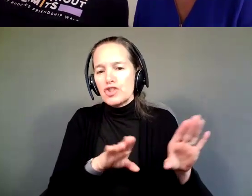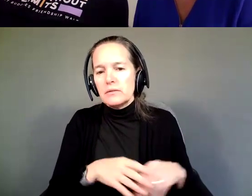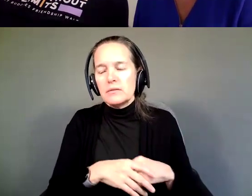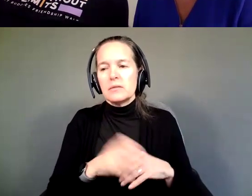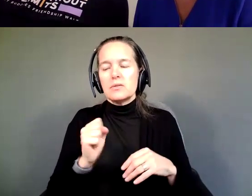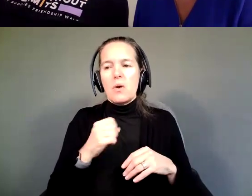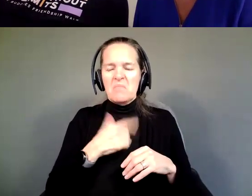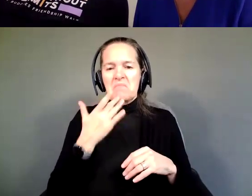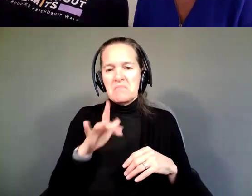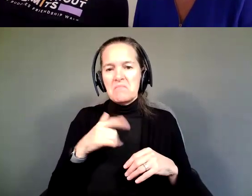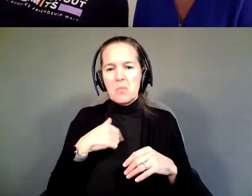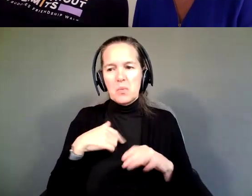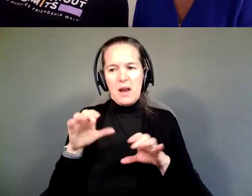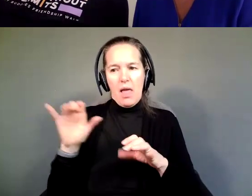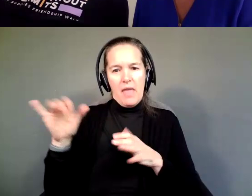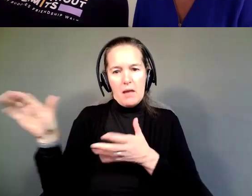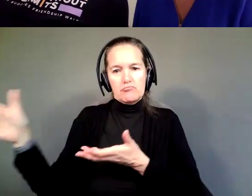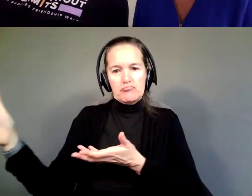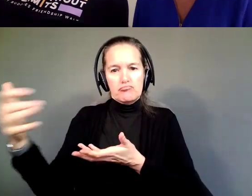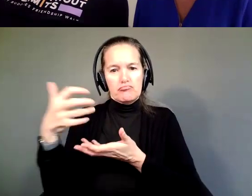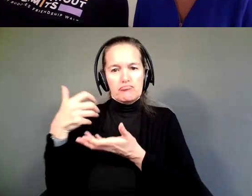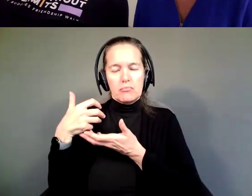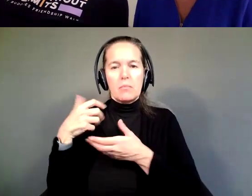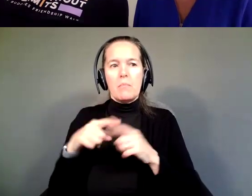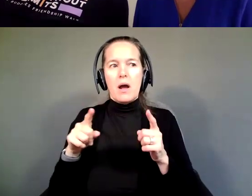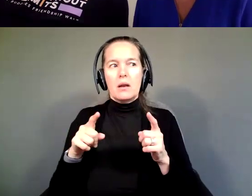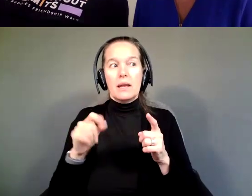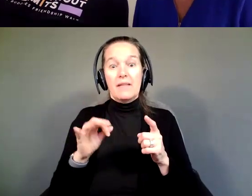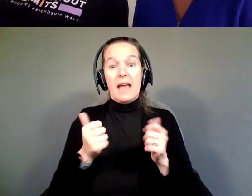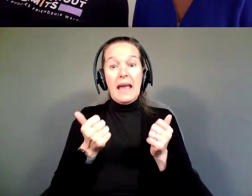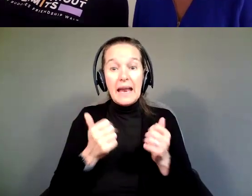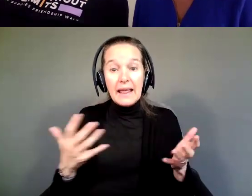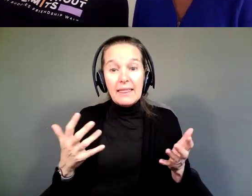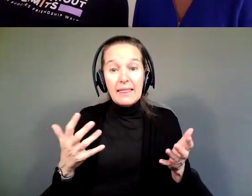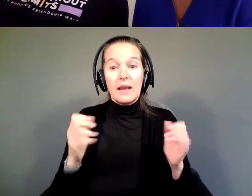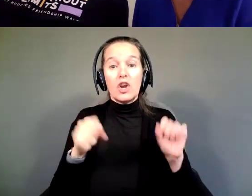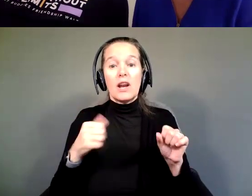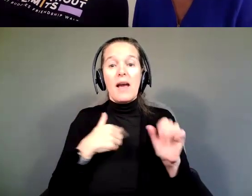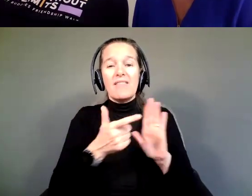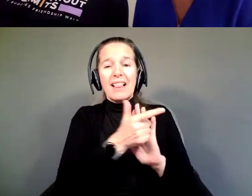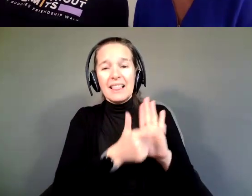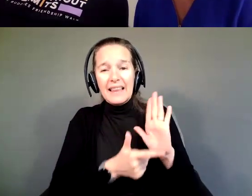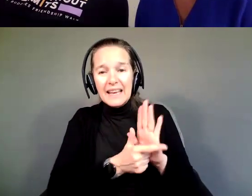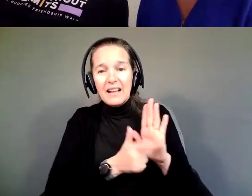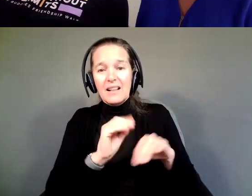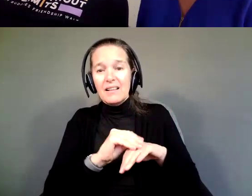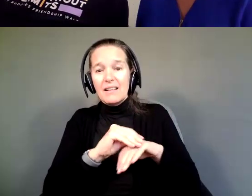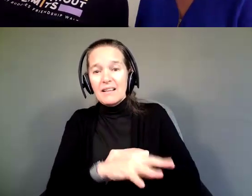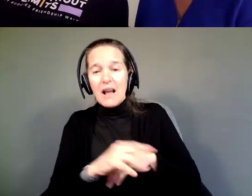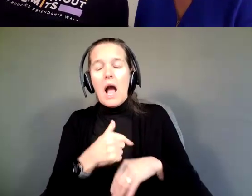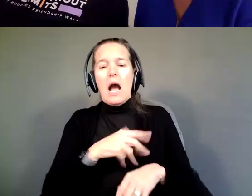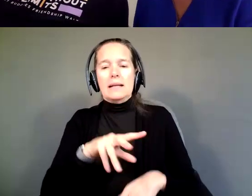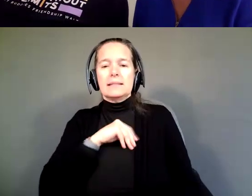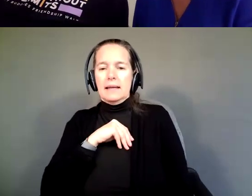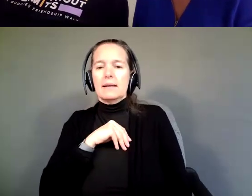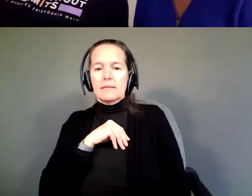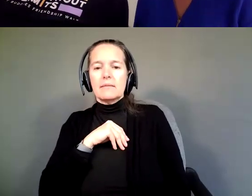But anything that is potentially could have a legal ramification, I take it, and we'll